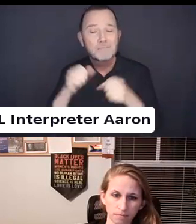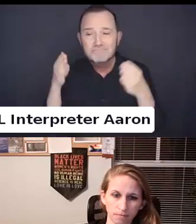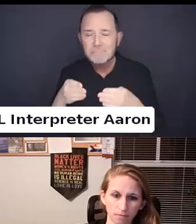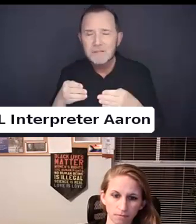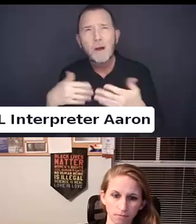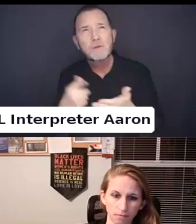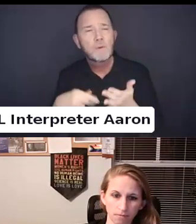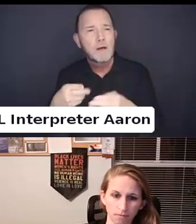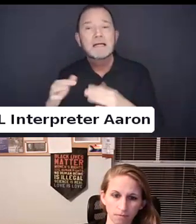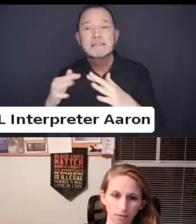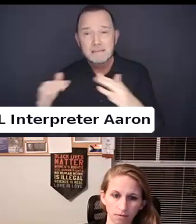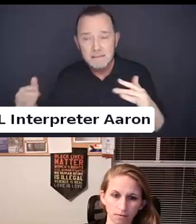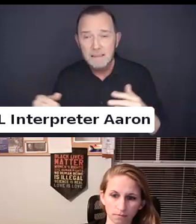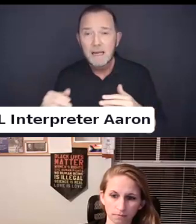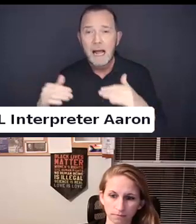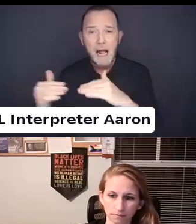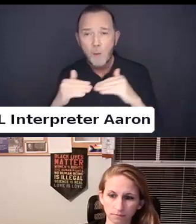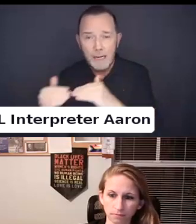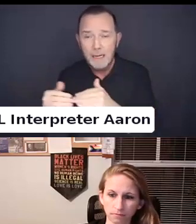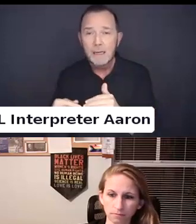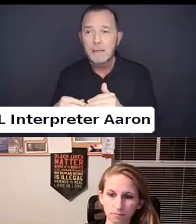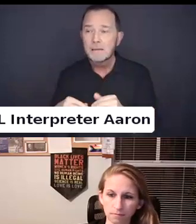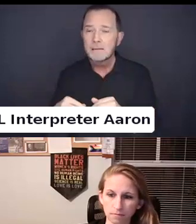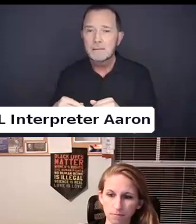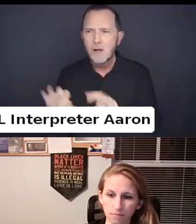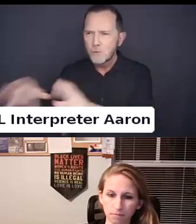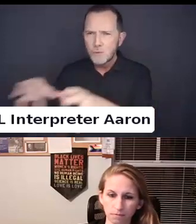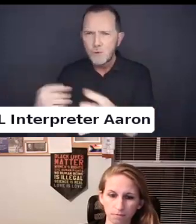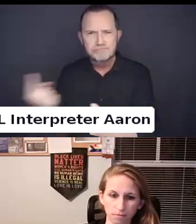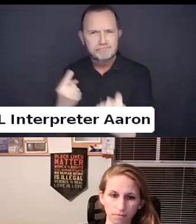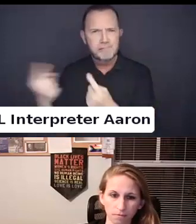Equity and non-binary network.